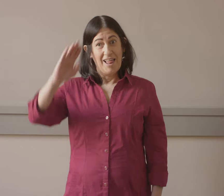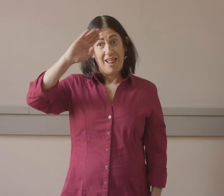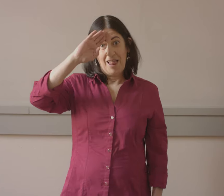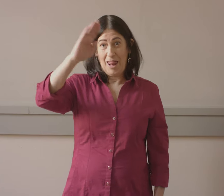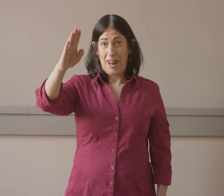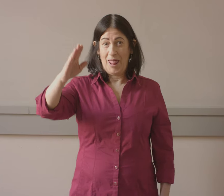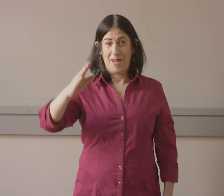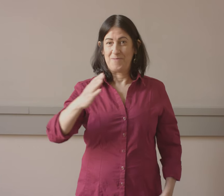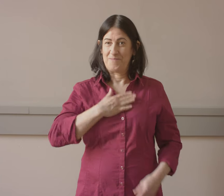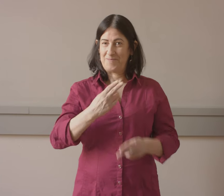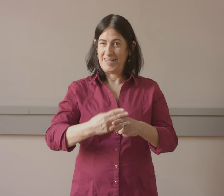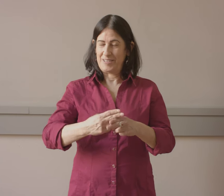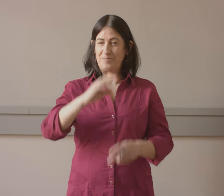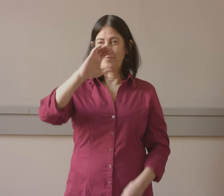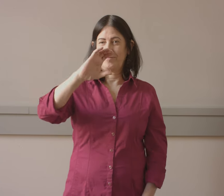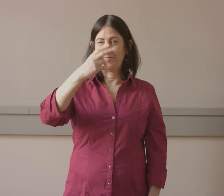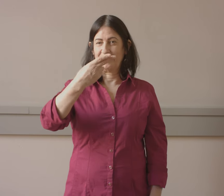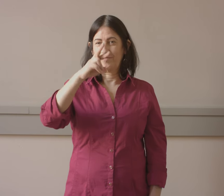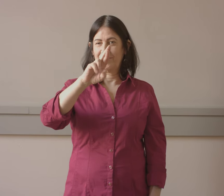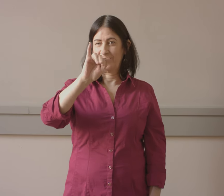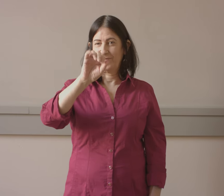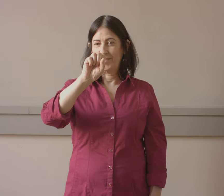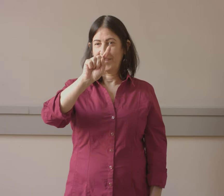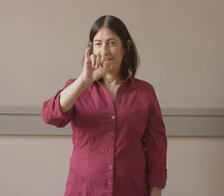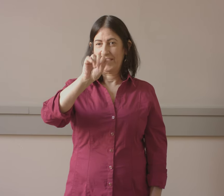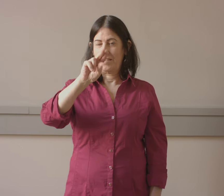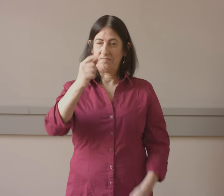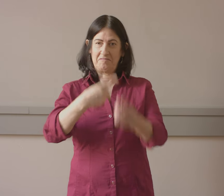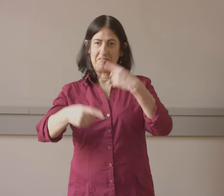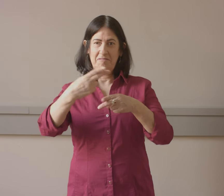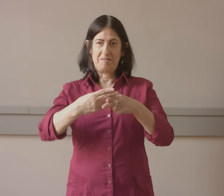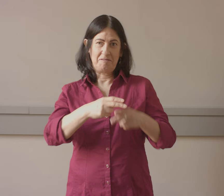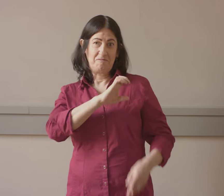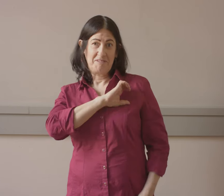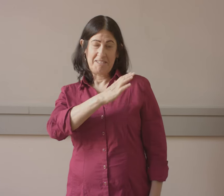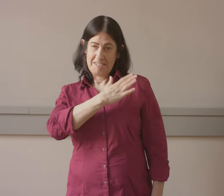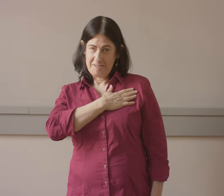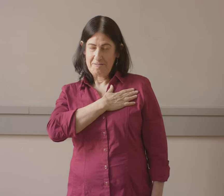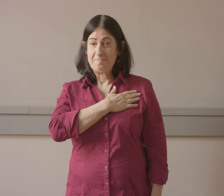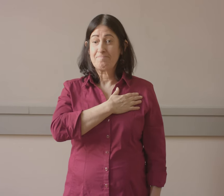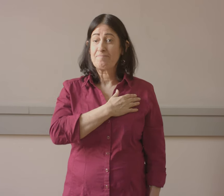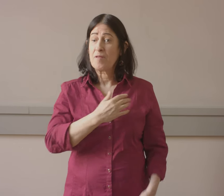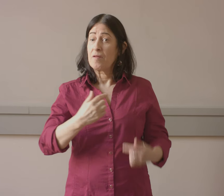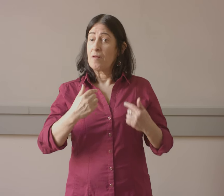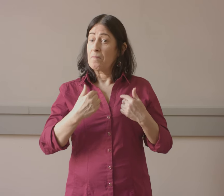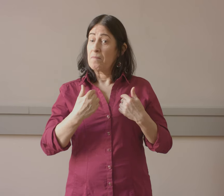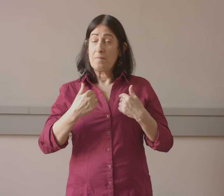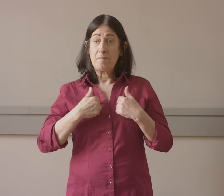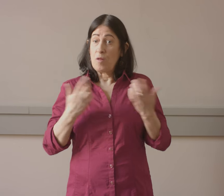Hello, my name is Christina this is my sign name.